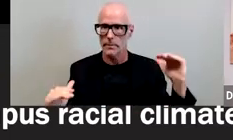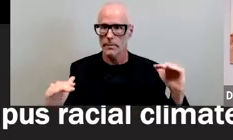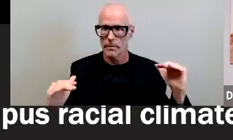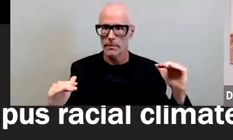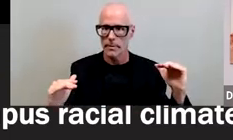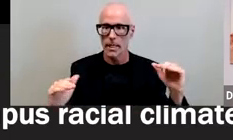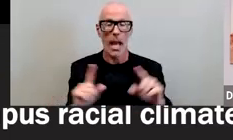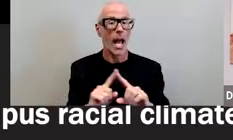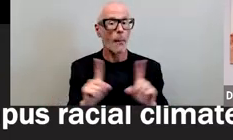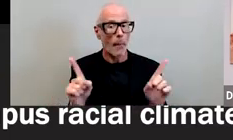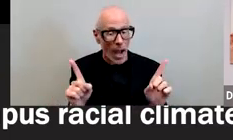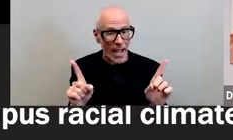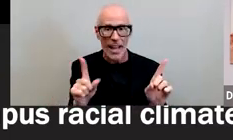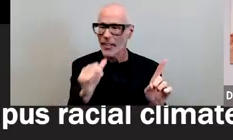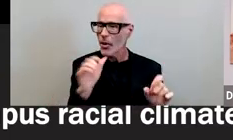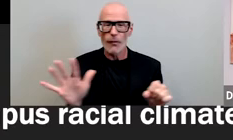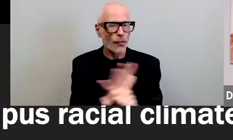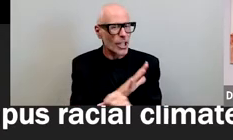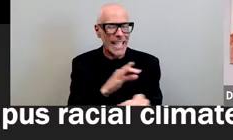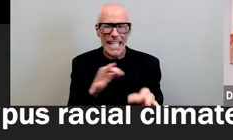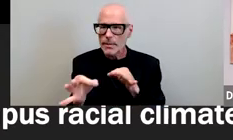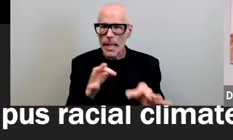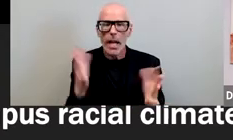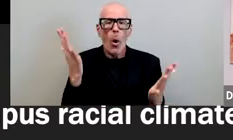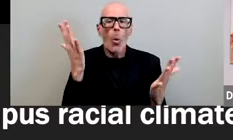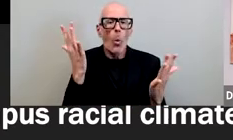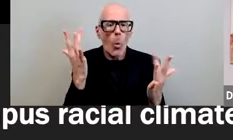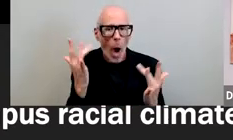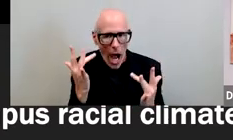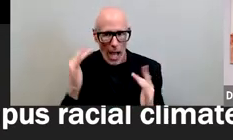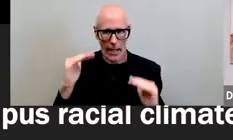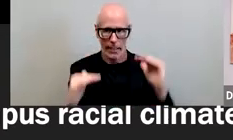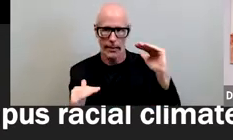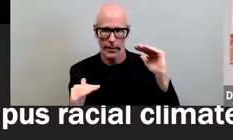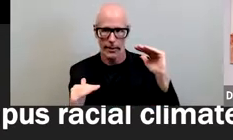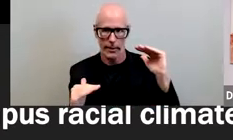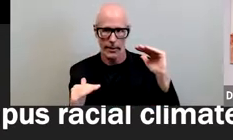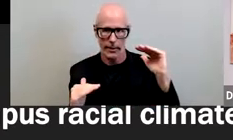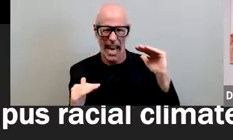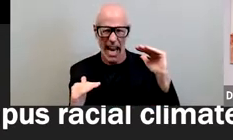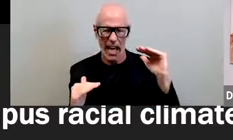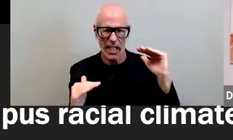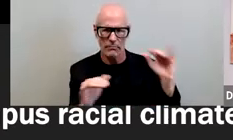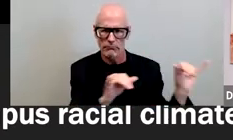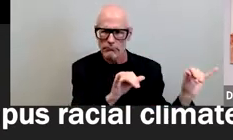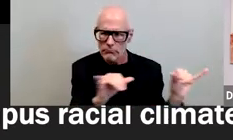but they don't fully explain why those inequities are so consistently and repeatedly manufactured